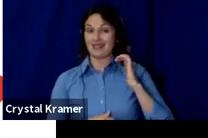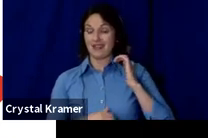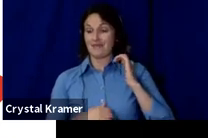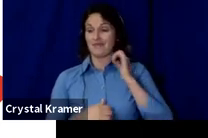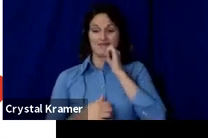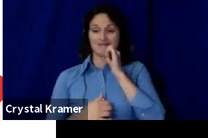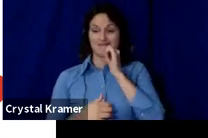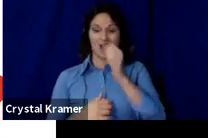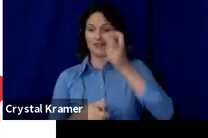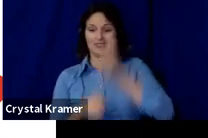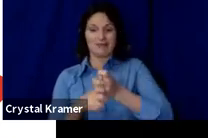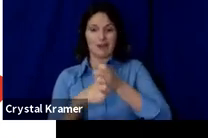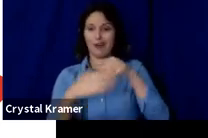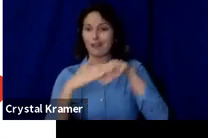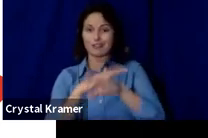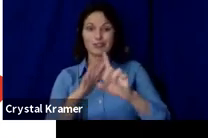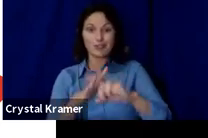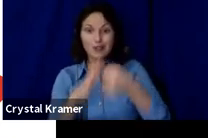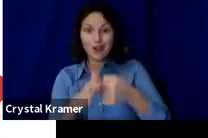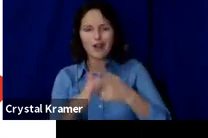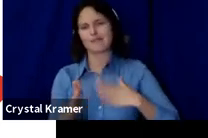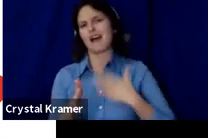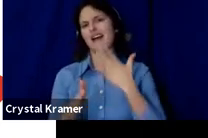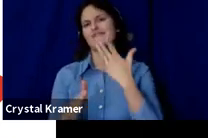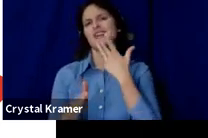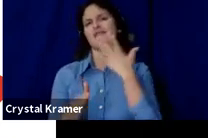something that I think is very powerful.